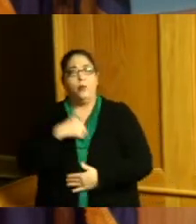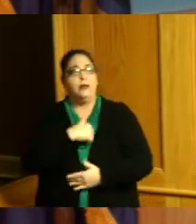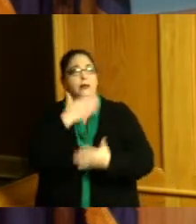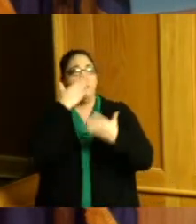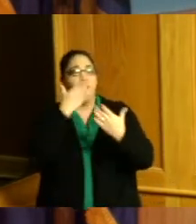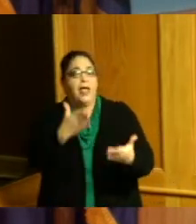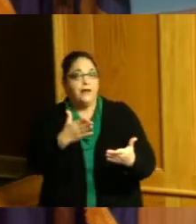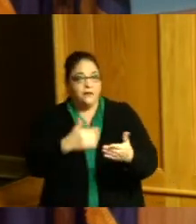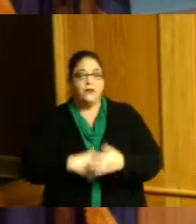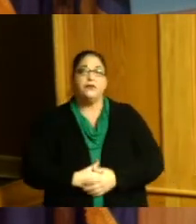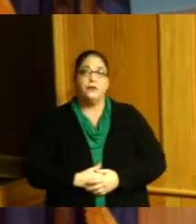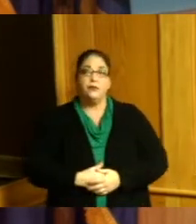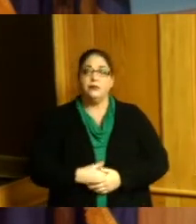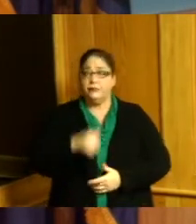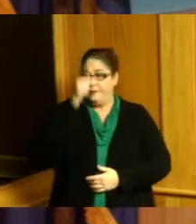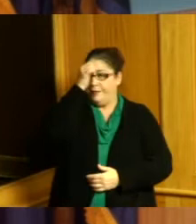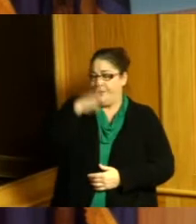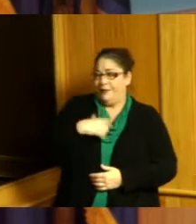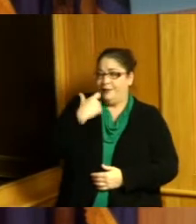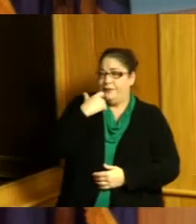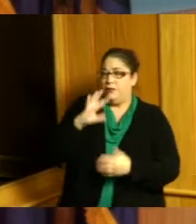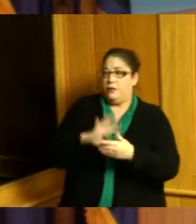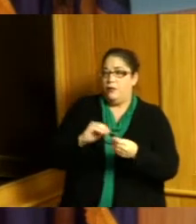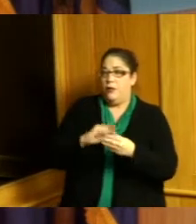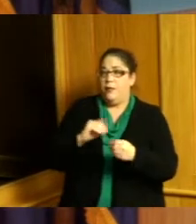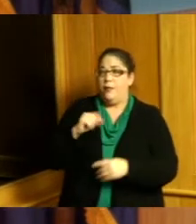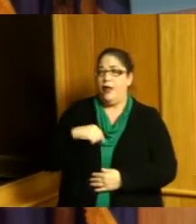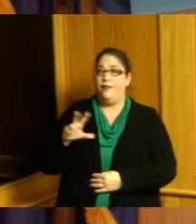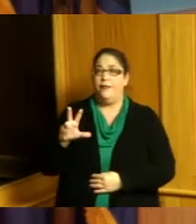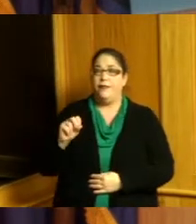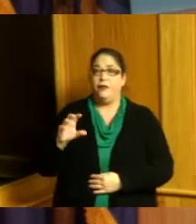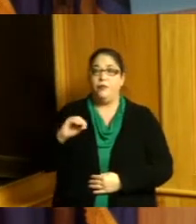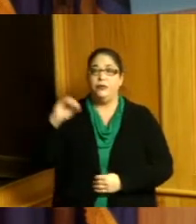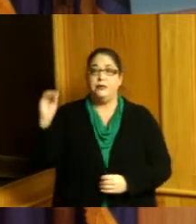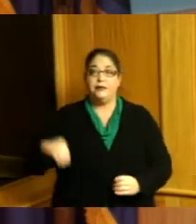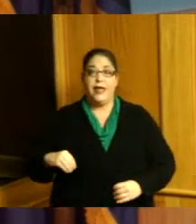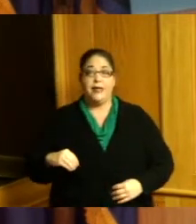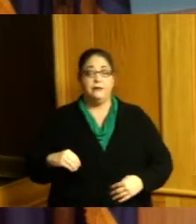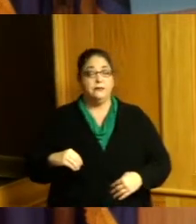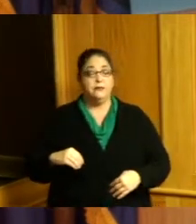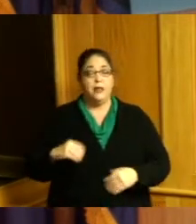the gentleman spoke earlier to 30 percent you know we pushed back it was probably the